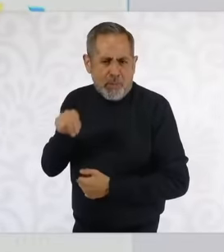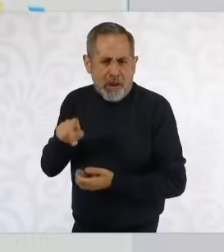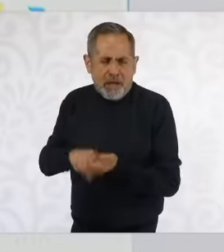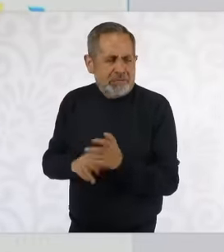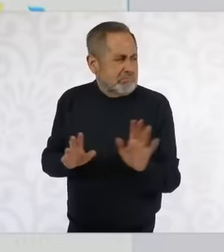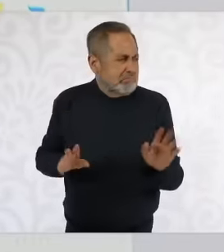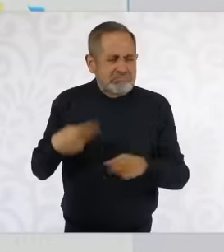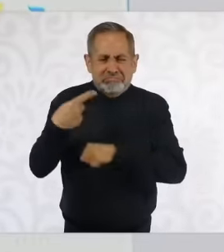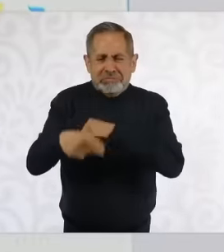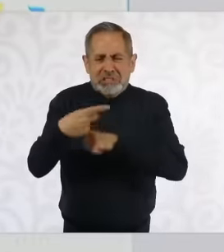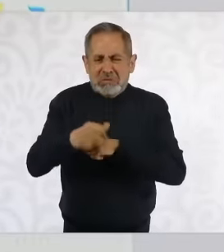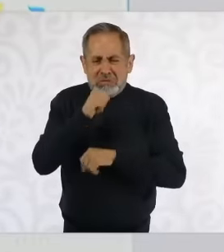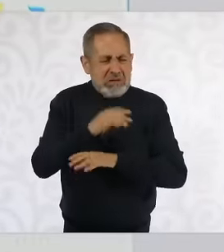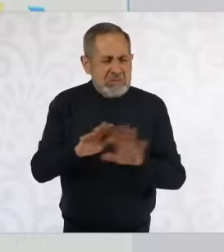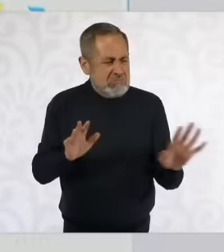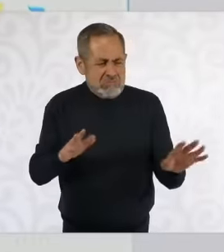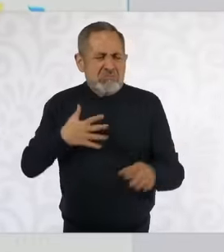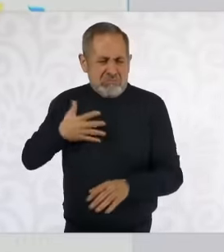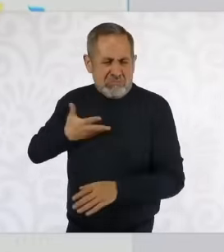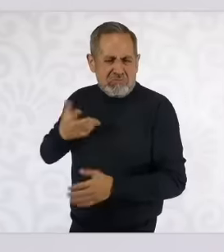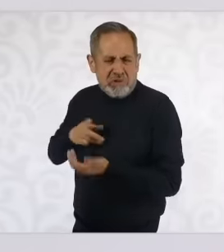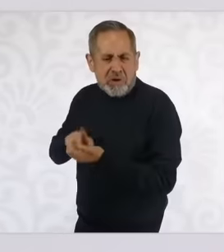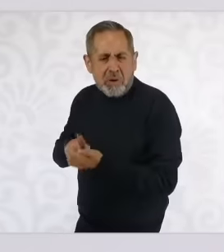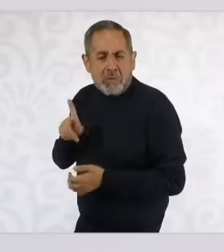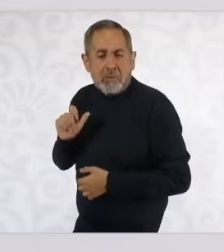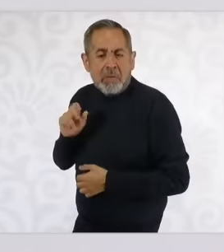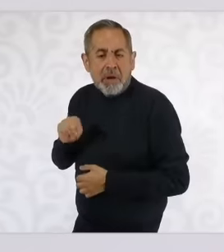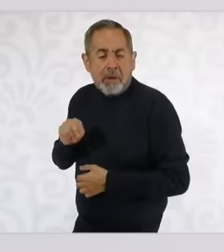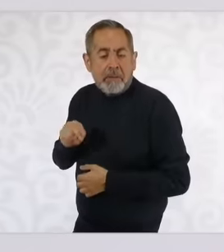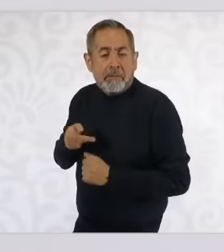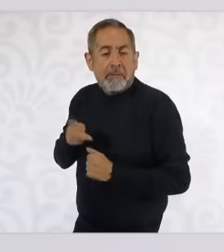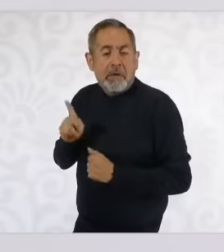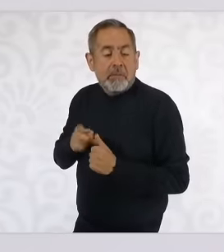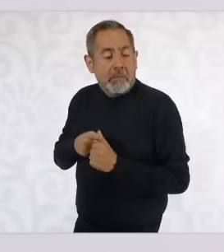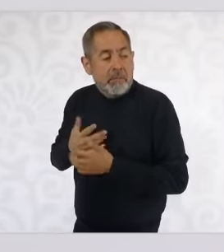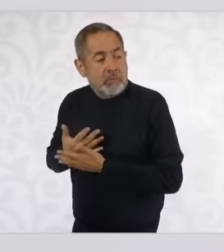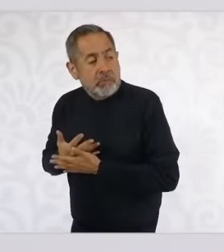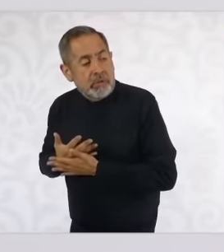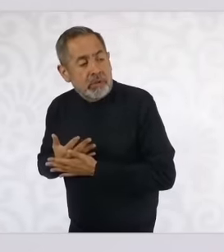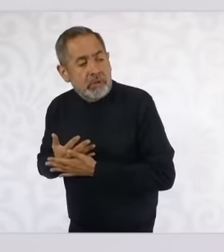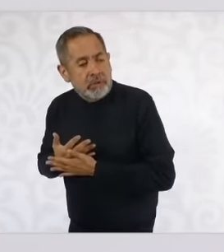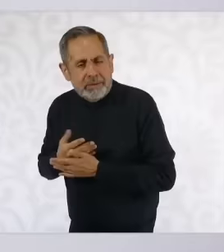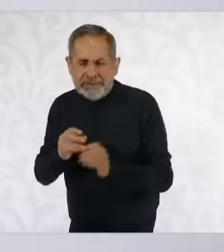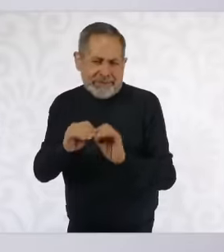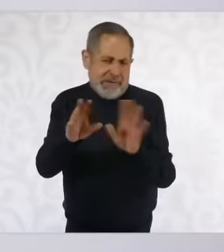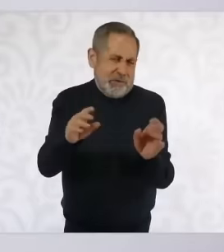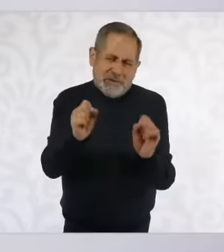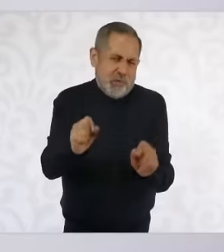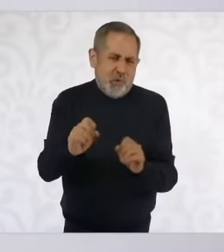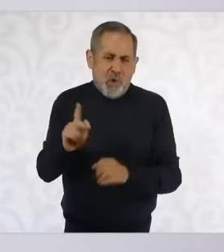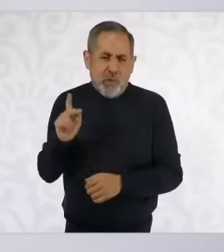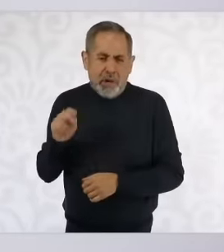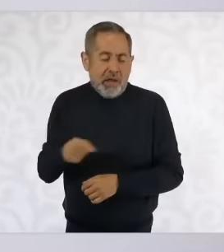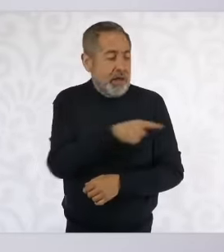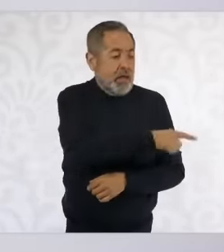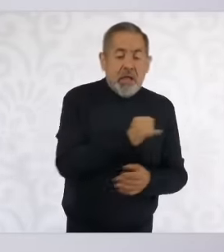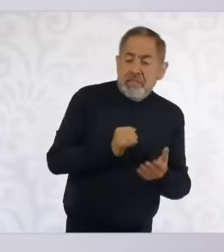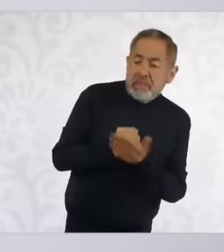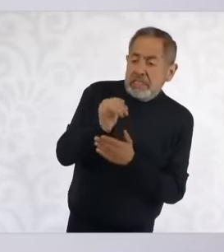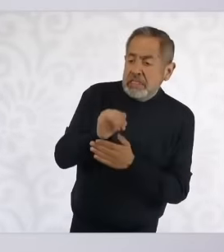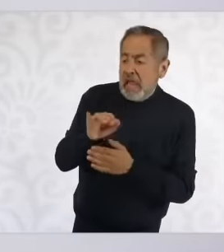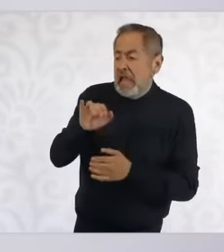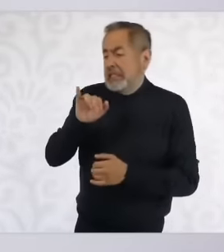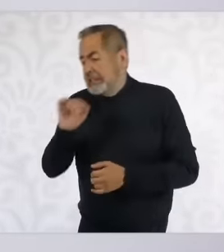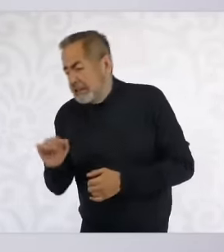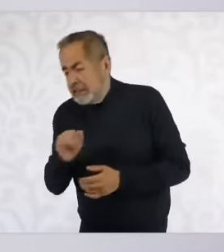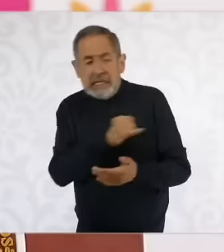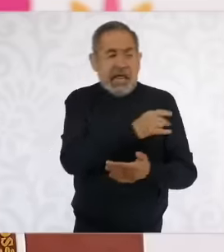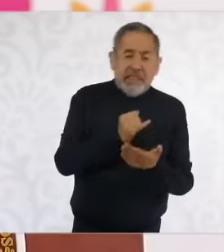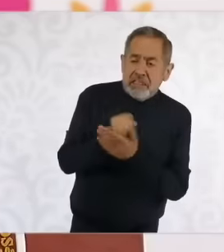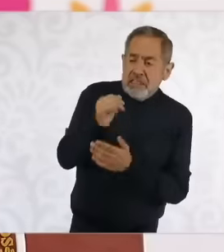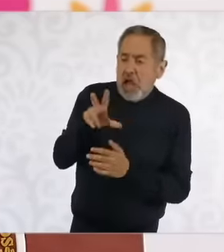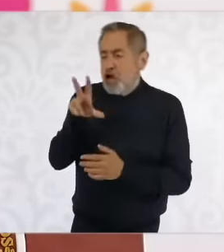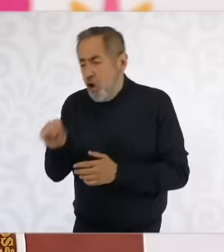, we of course have a plan whether they decide in favor or against